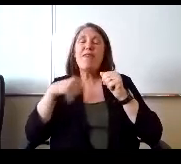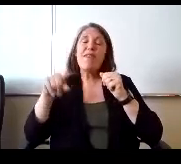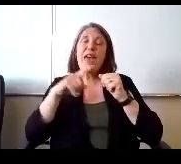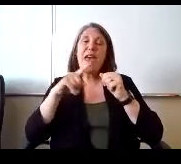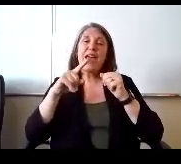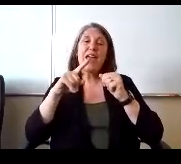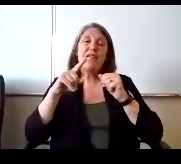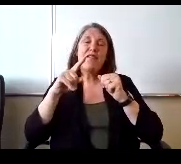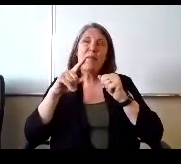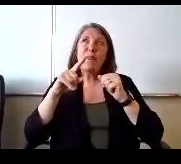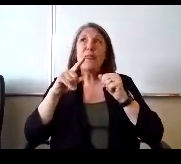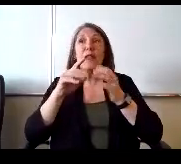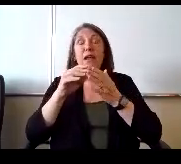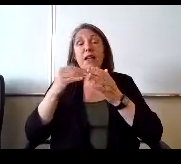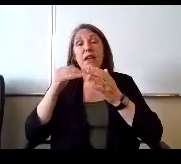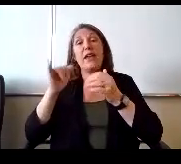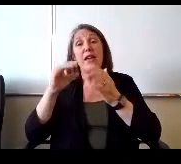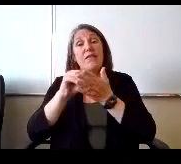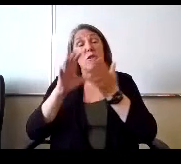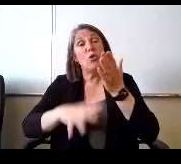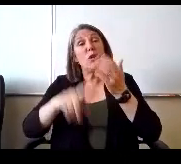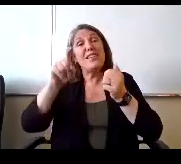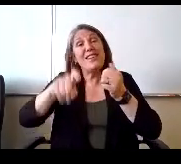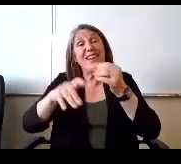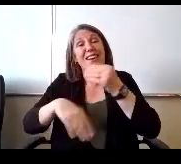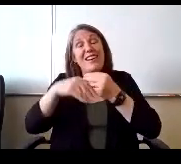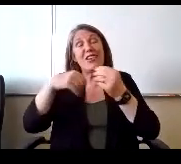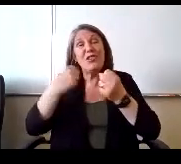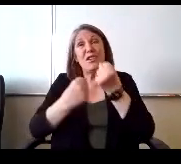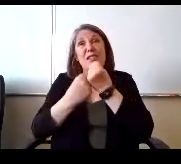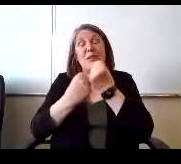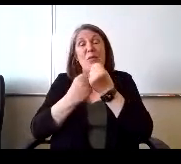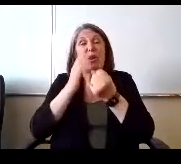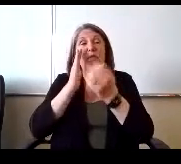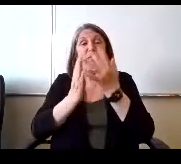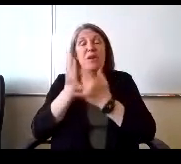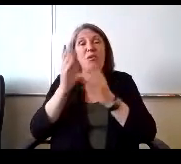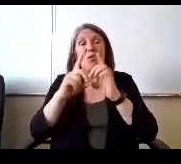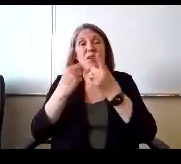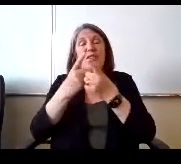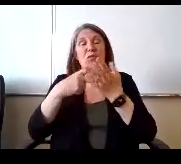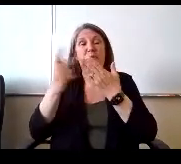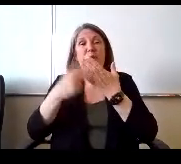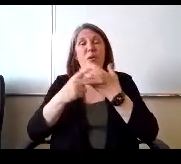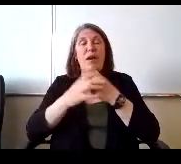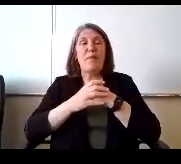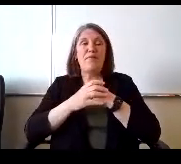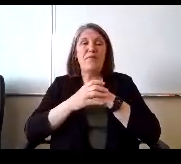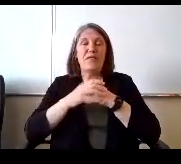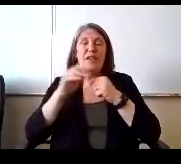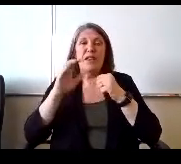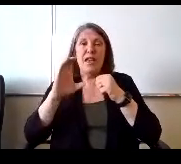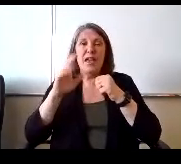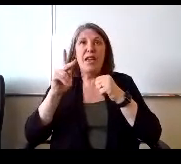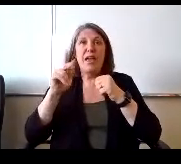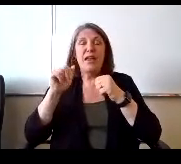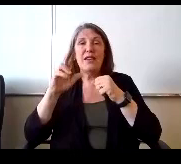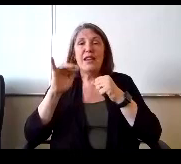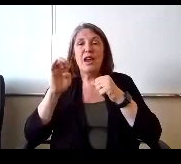school need additional reading support it will be through our district program and Carrie is going to talk a little bit more about what